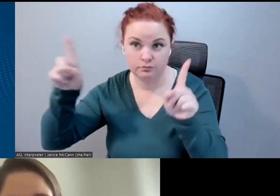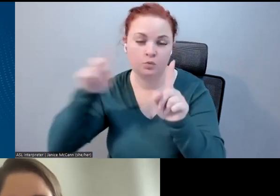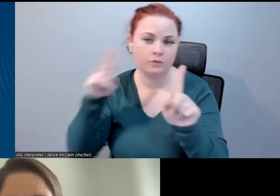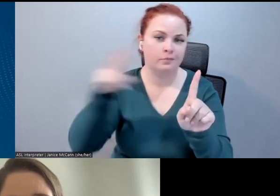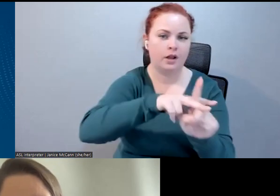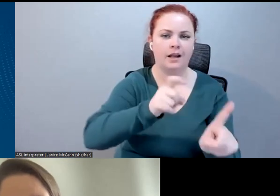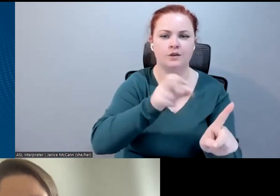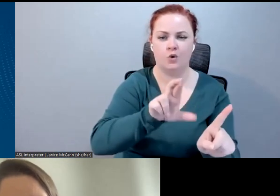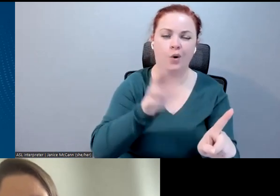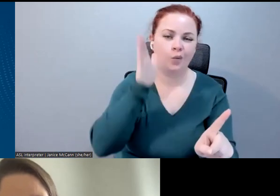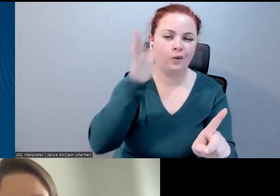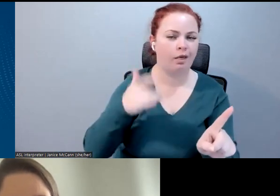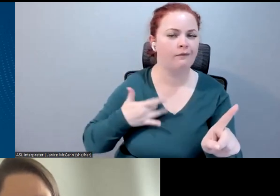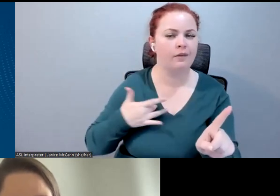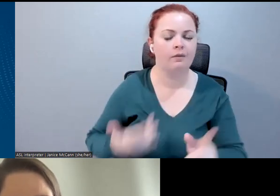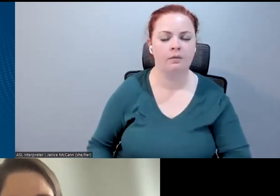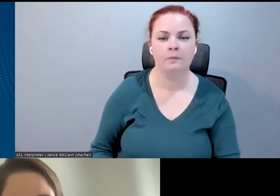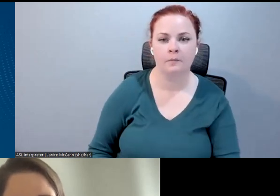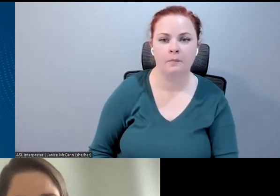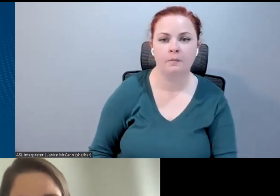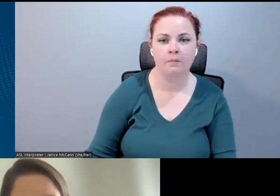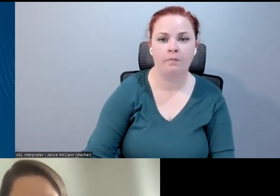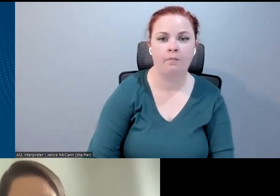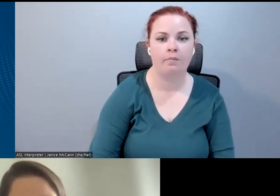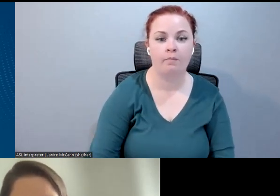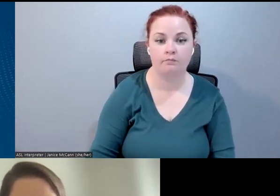in that space. >> Dylan: Gotcha. Lily, wildly